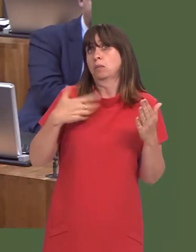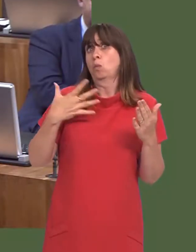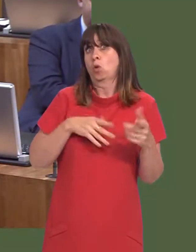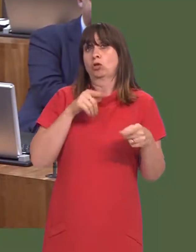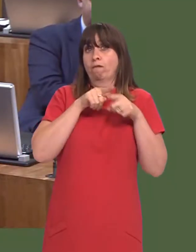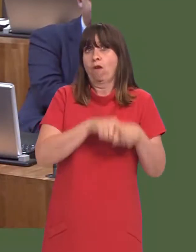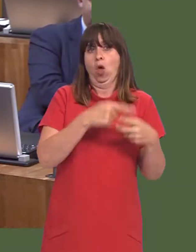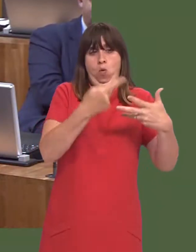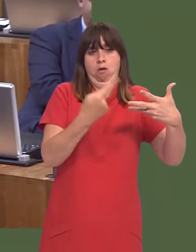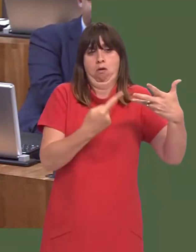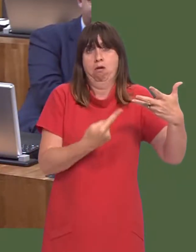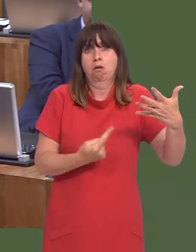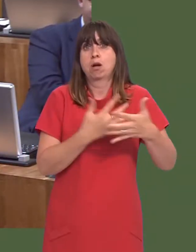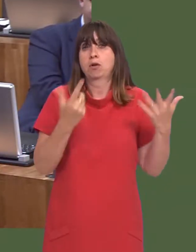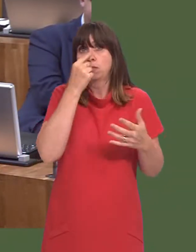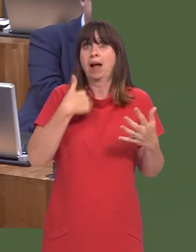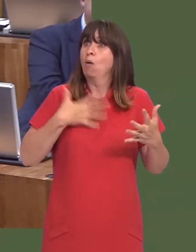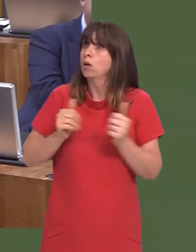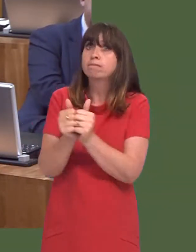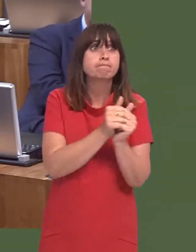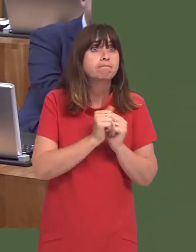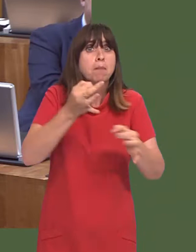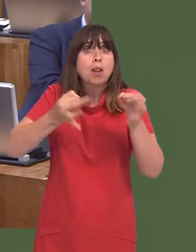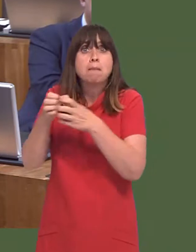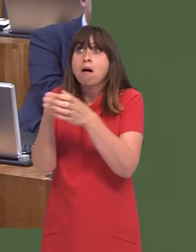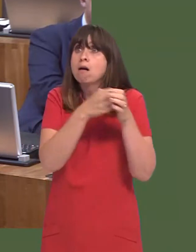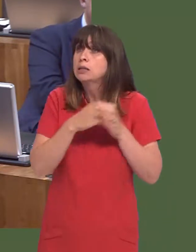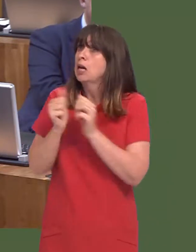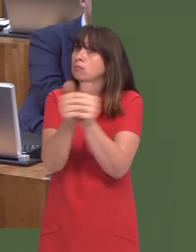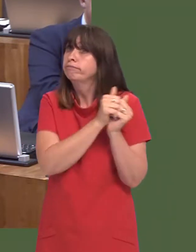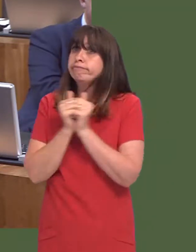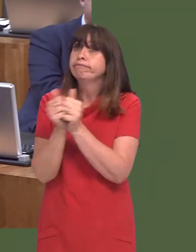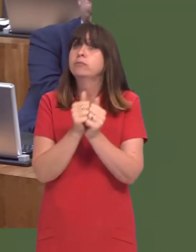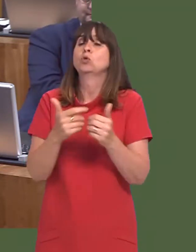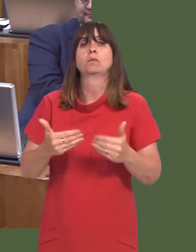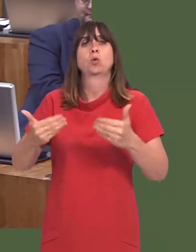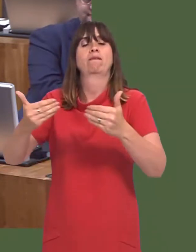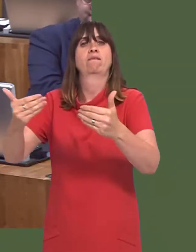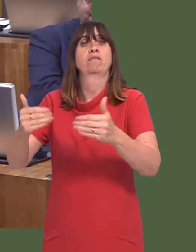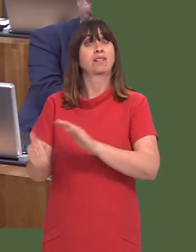reasons, but we would want to implement as much of it as we can and to seek consensus across the Chamber in order to do that.